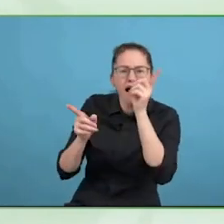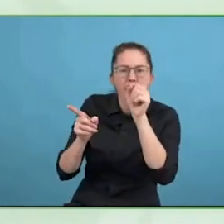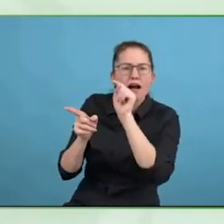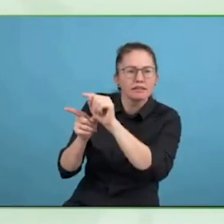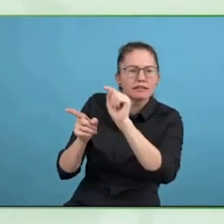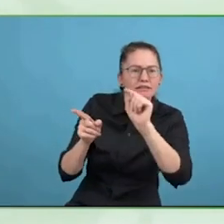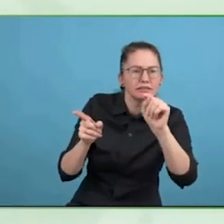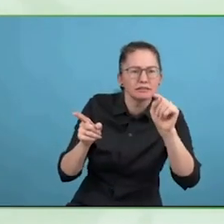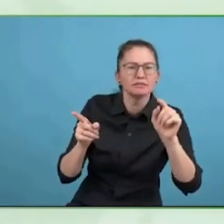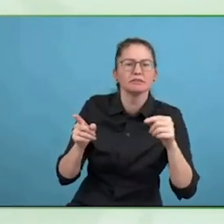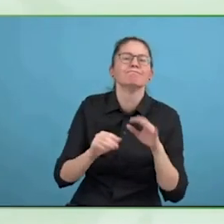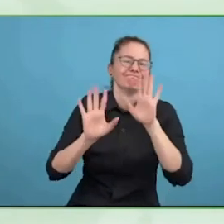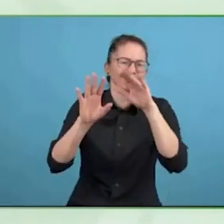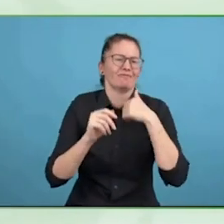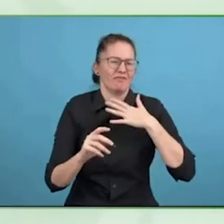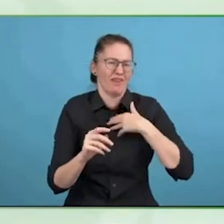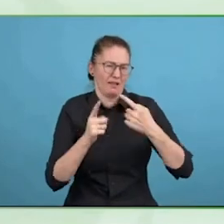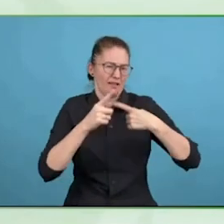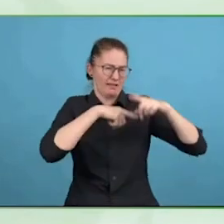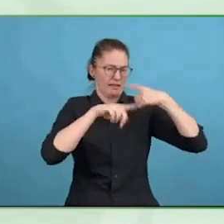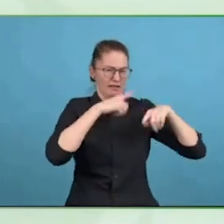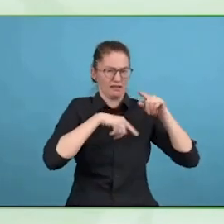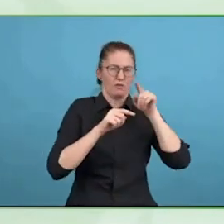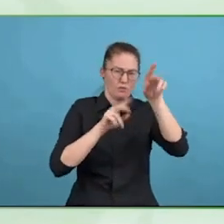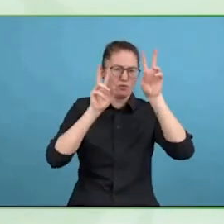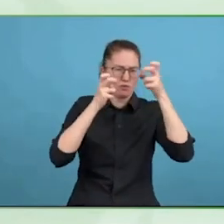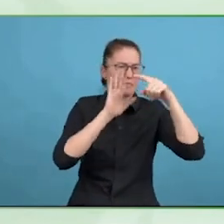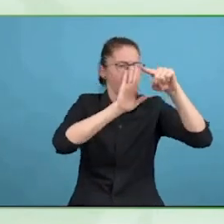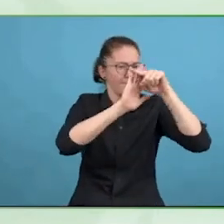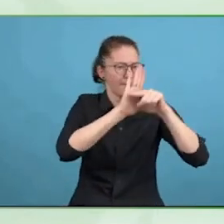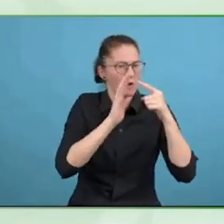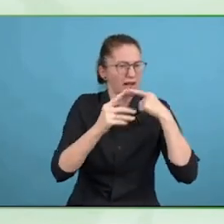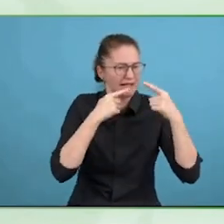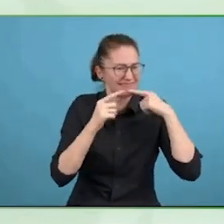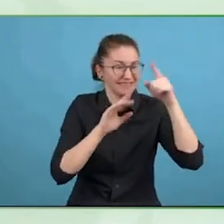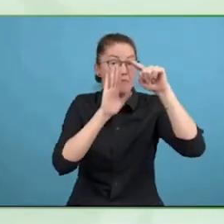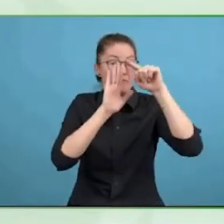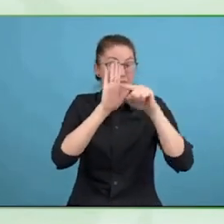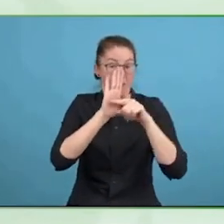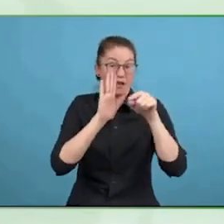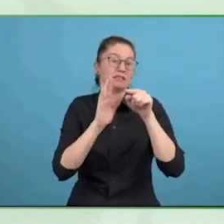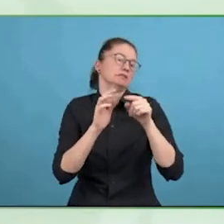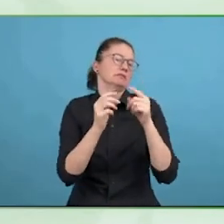include people. Rather than a policy, because a policy is just an intent, and some